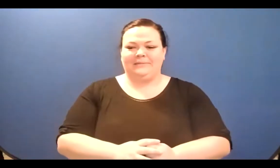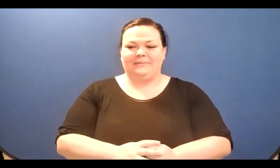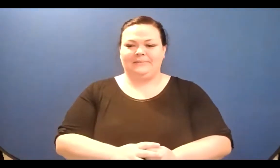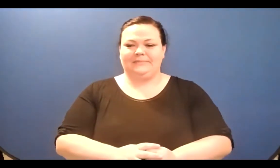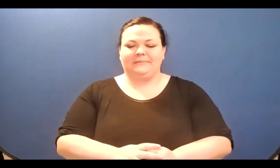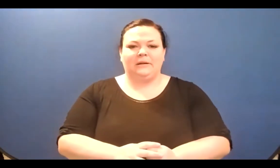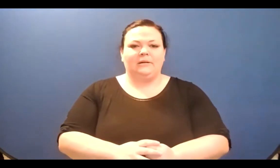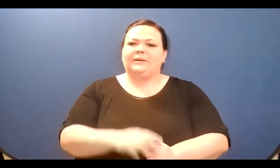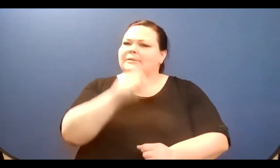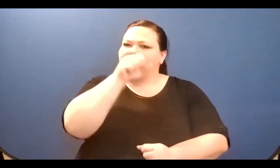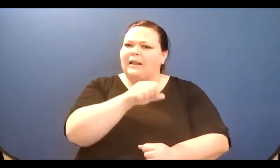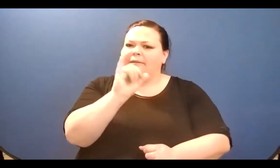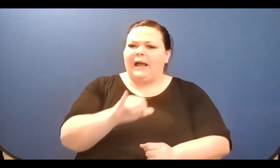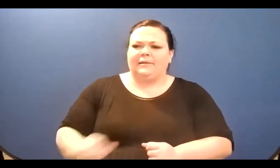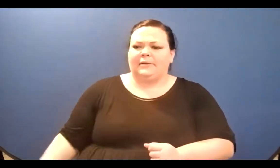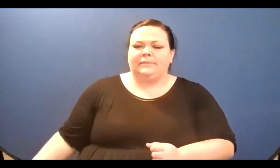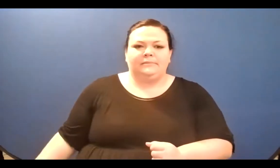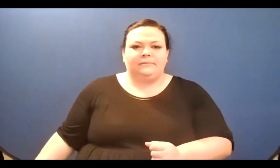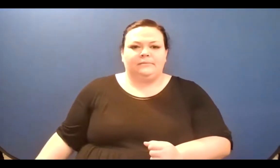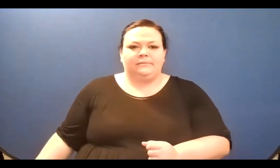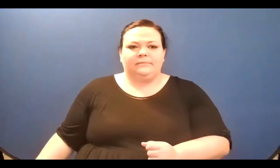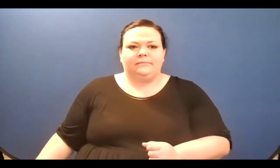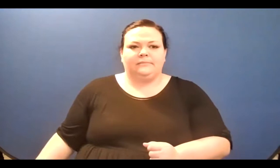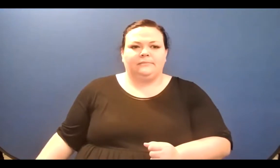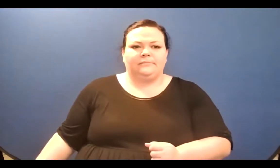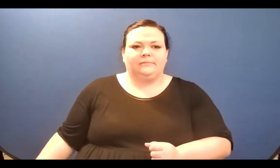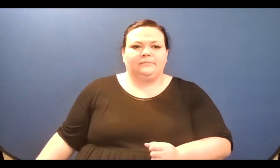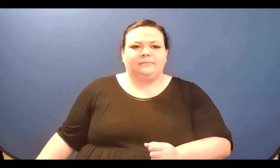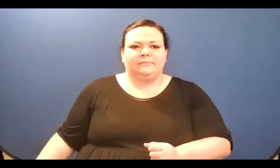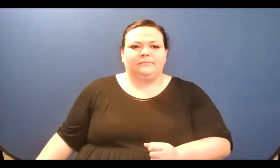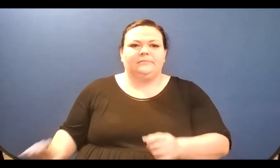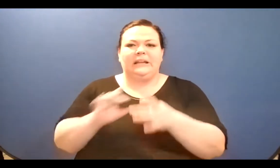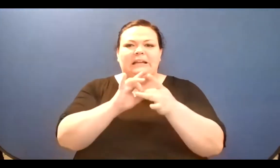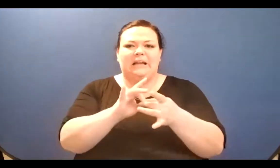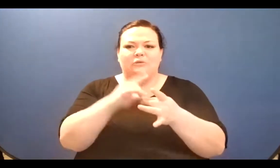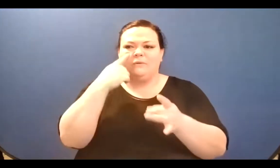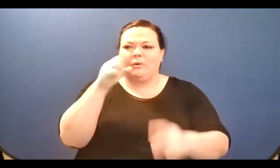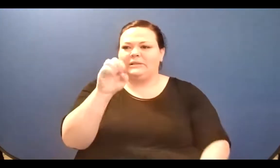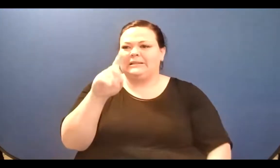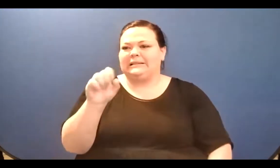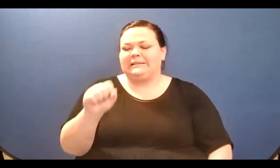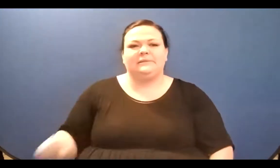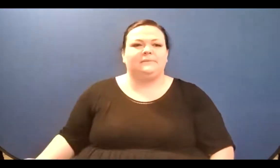Dear Molly,// I know you're going through a lot right now. You don't have a place you belong. All